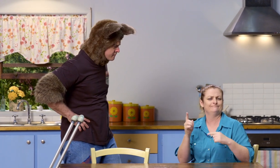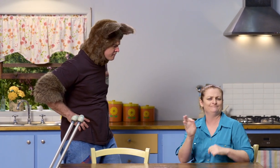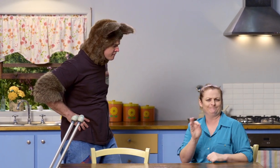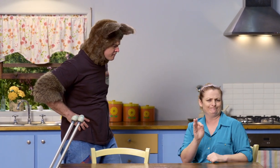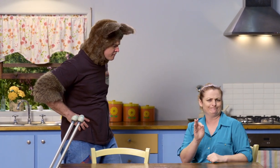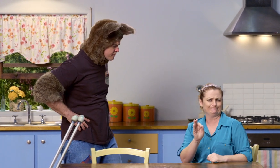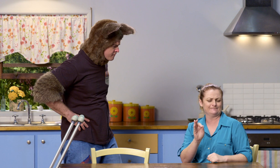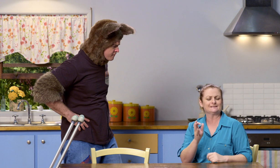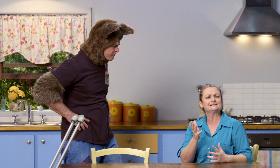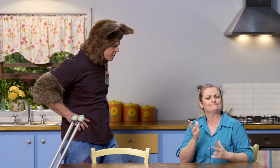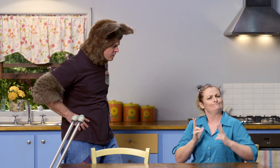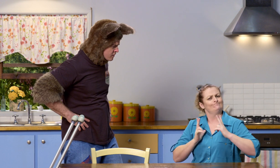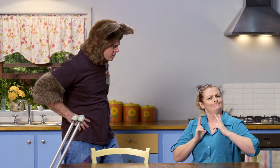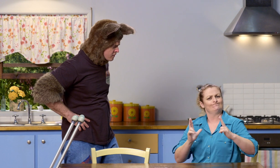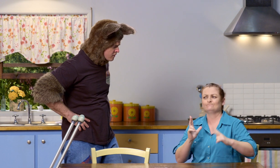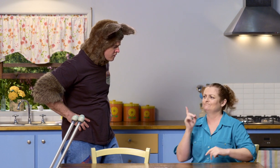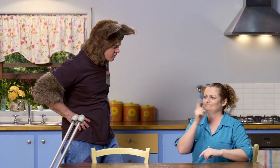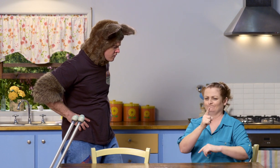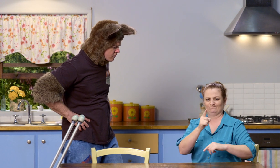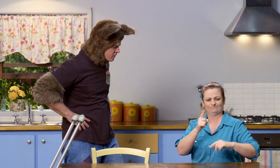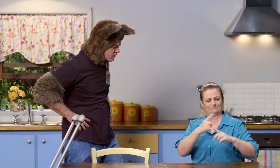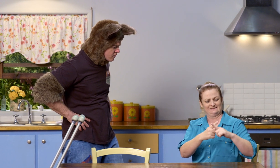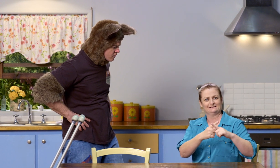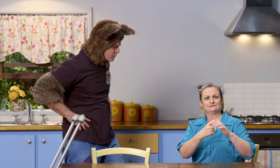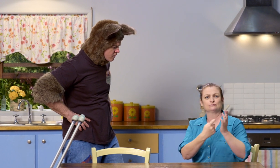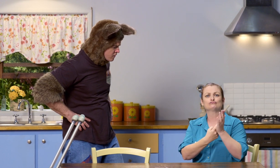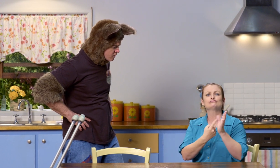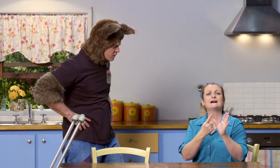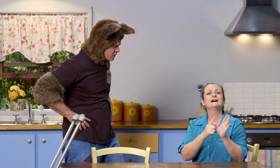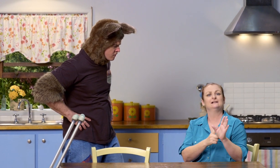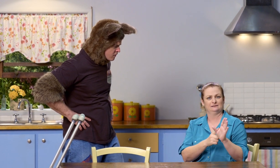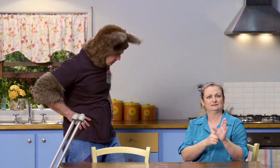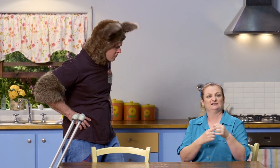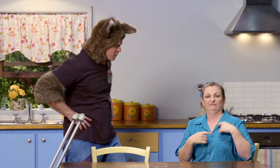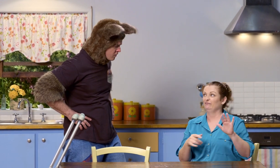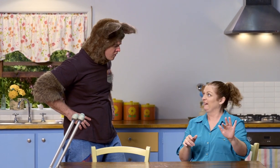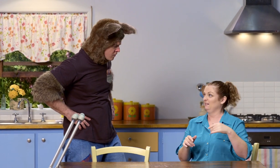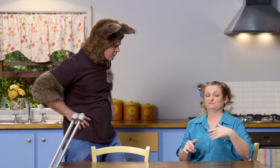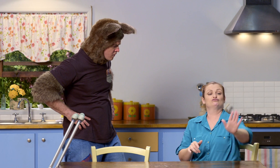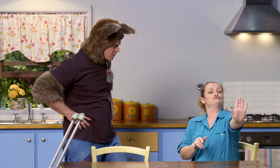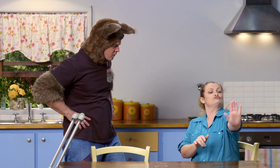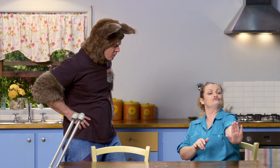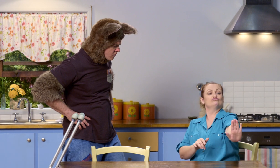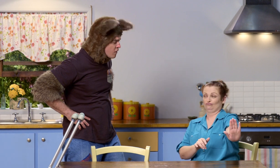but just to be safe, he sent me for an X-ray. And I put my foot up